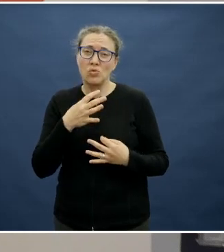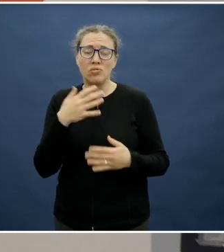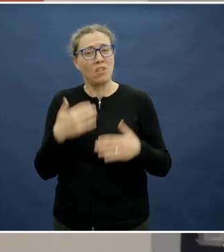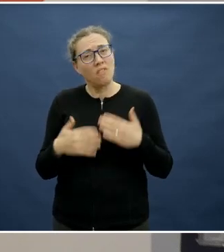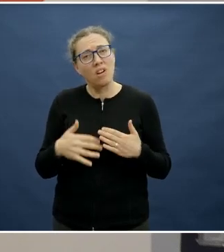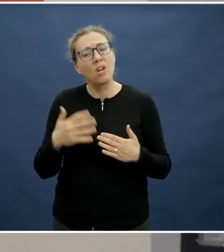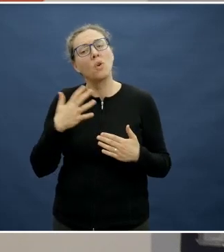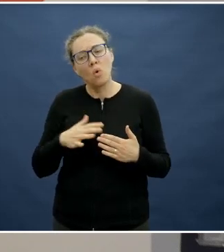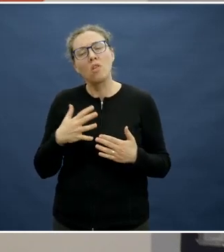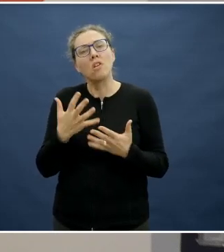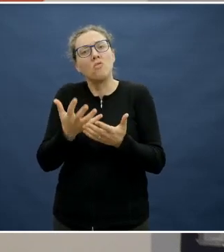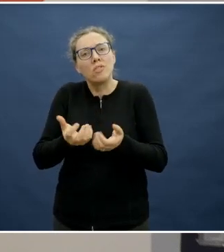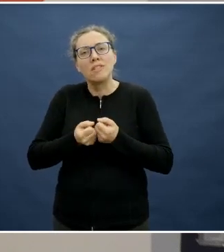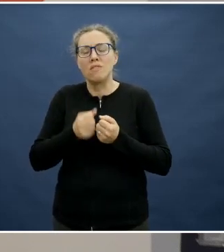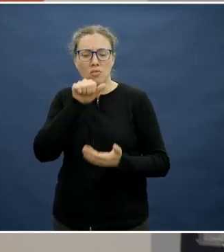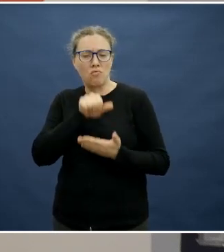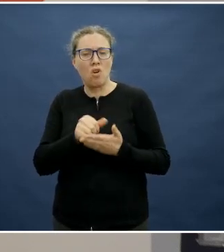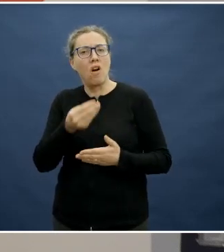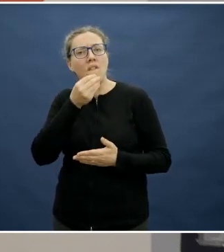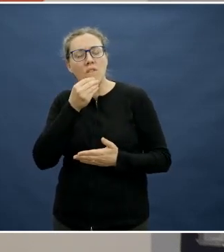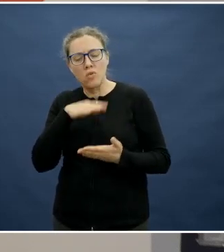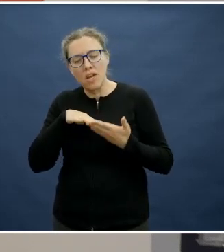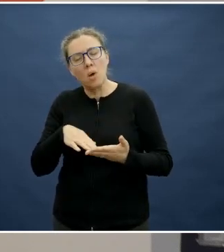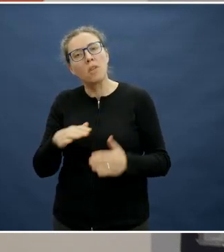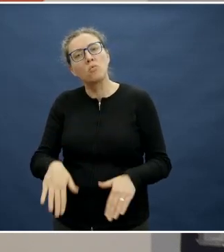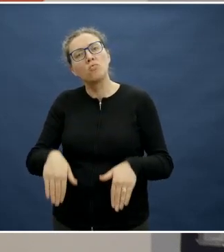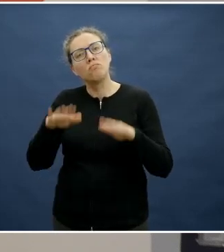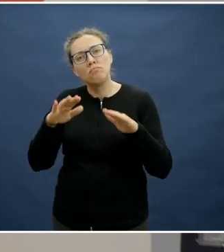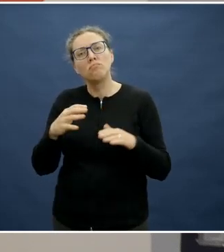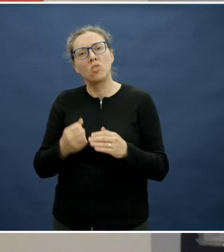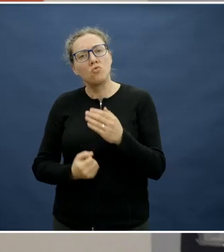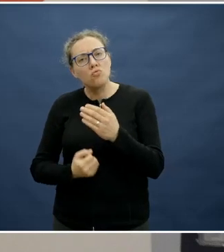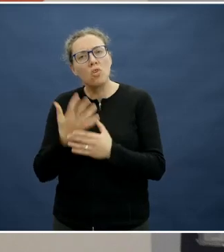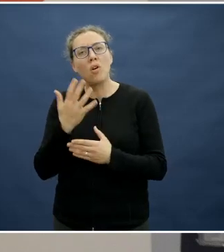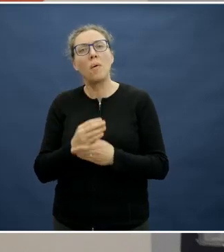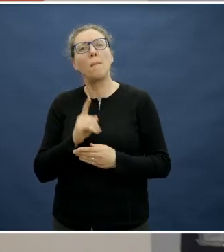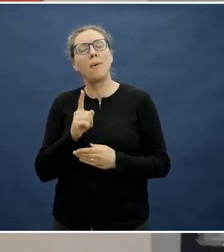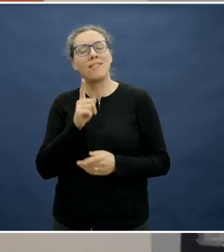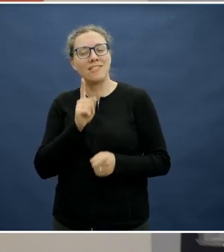to get the nutrition that they need, but we can take the pressure off ourselves as caregivers